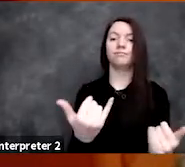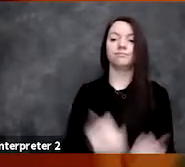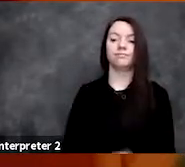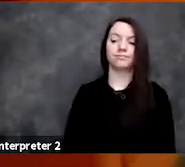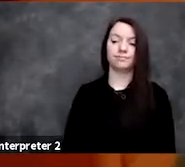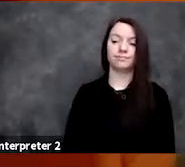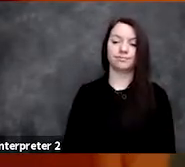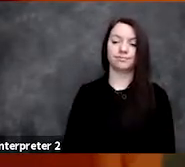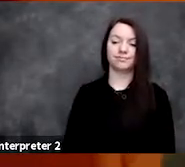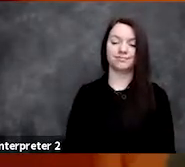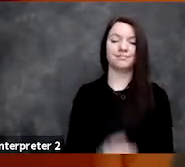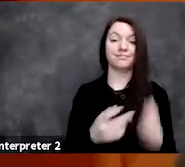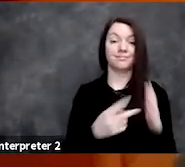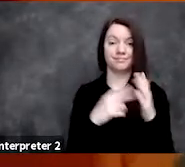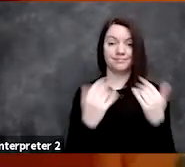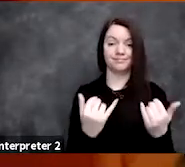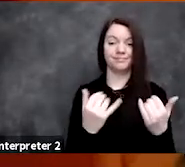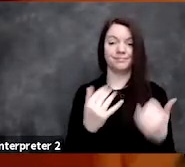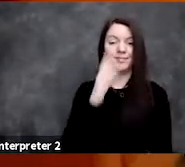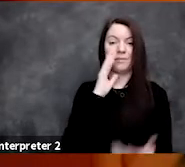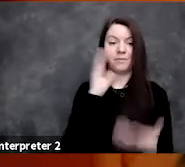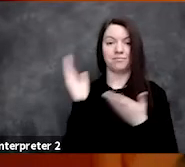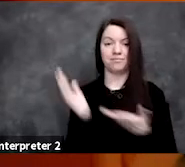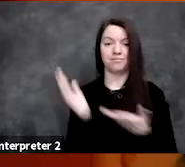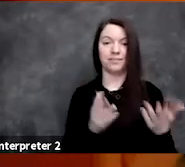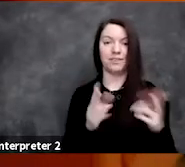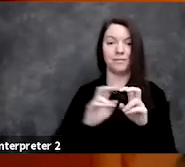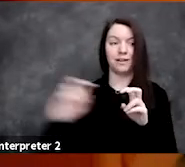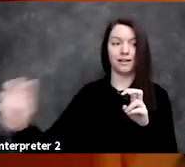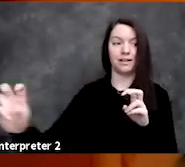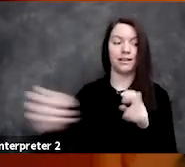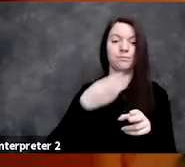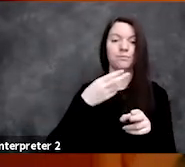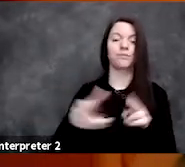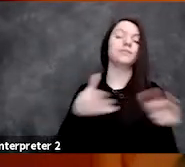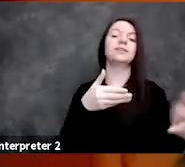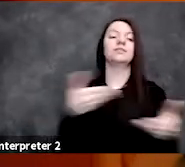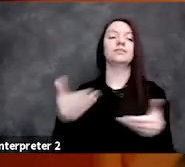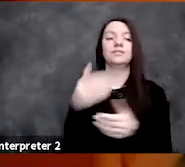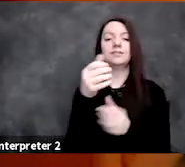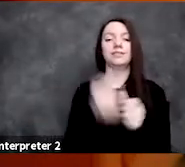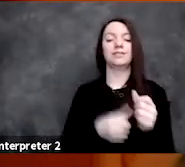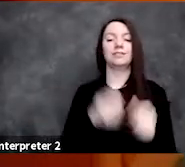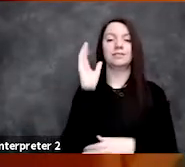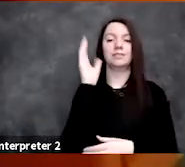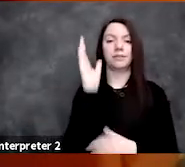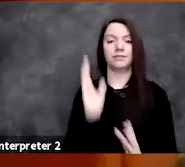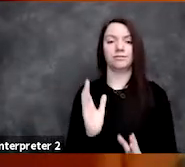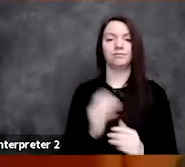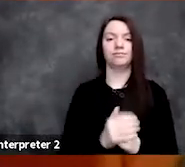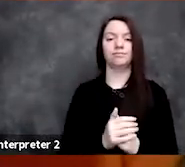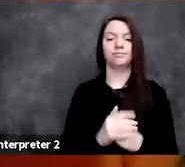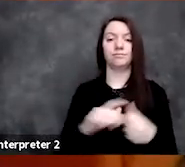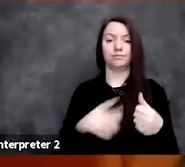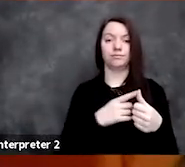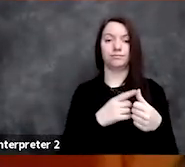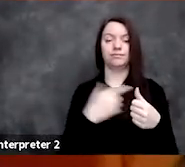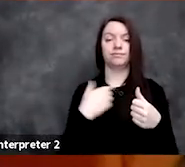So with that, let me turn to our panel and briefly introduce each of our speakers. First we have Hilary Finucane